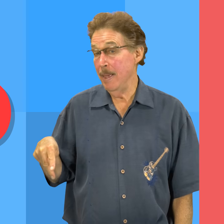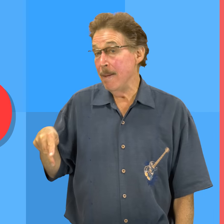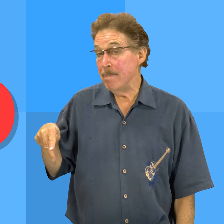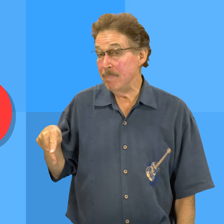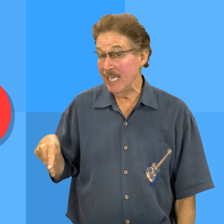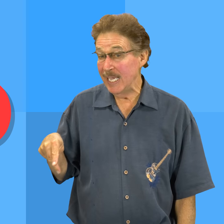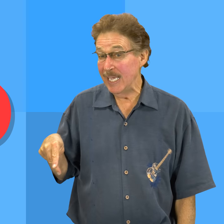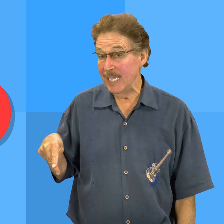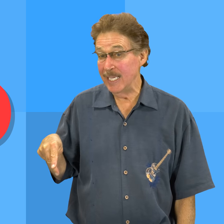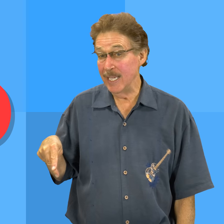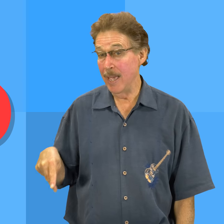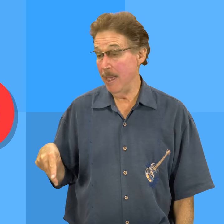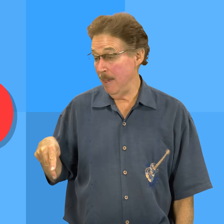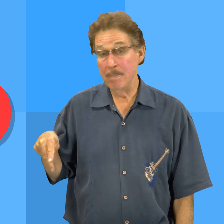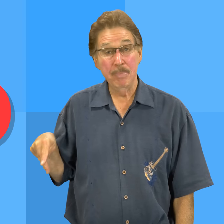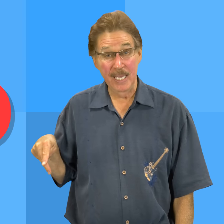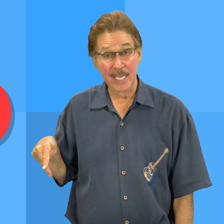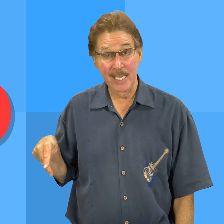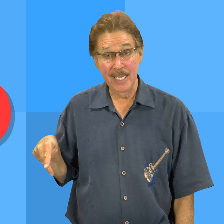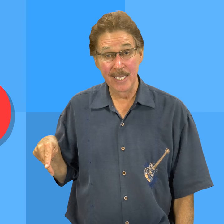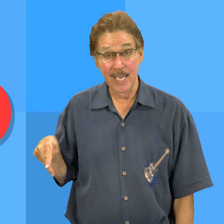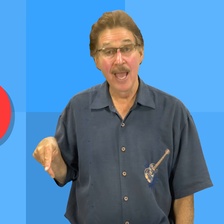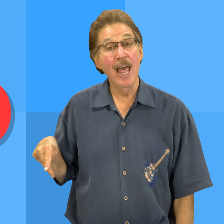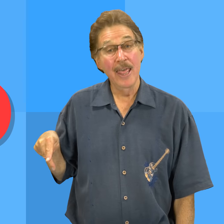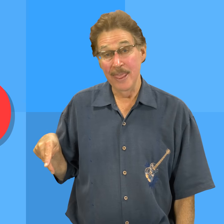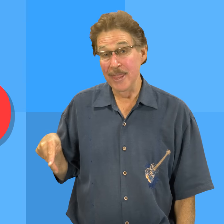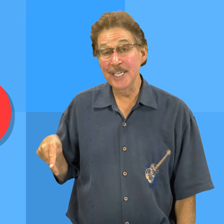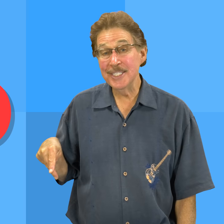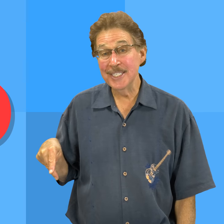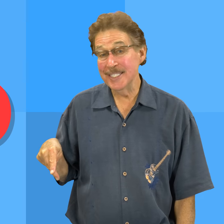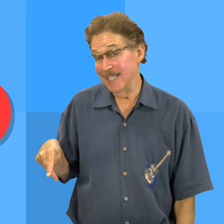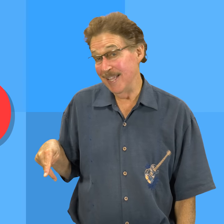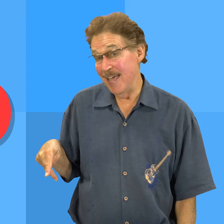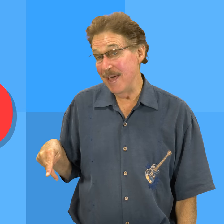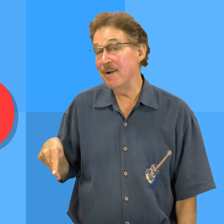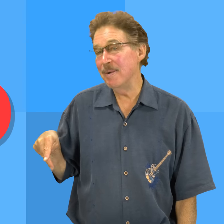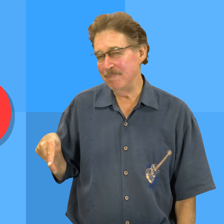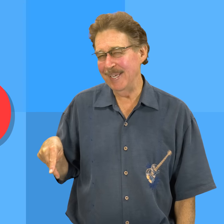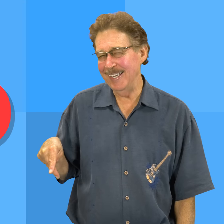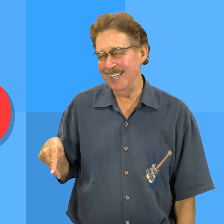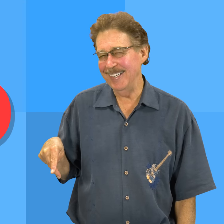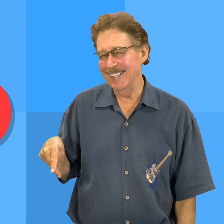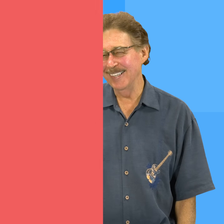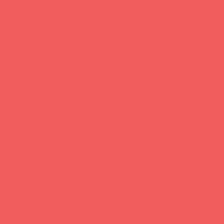P, p, this is the letter p